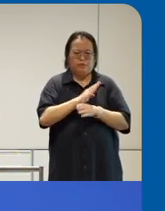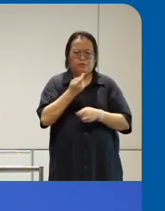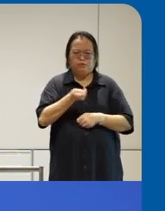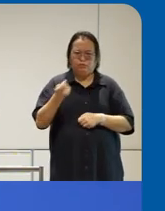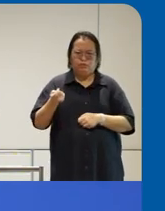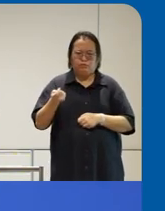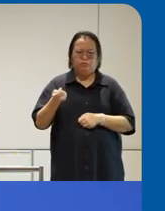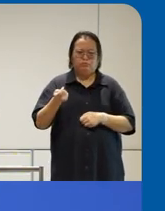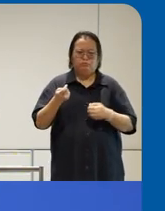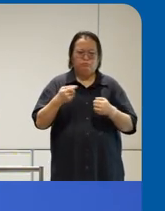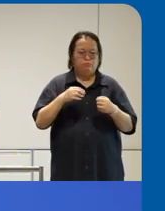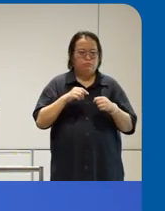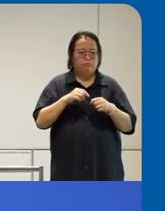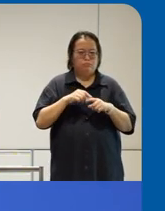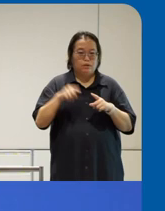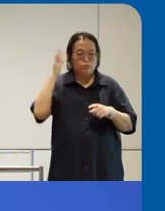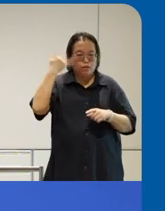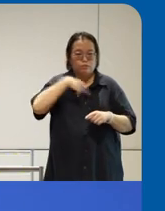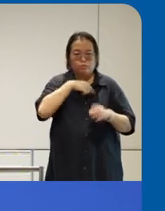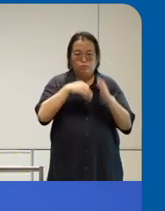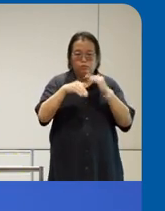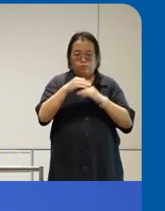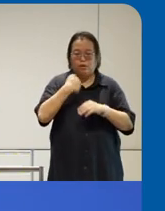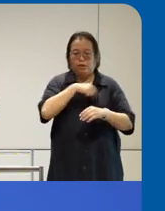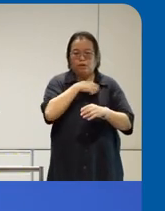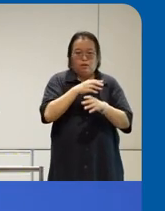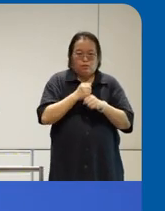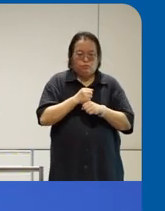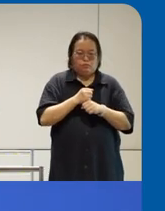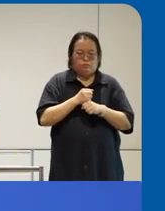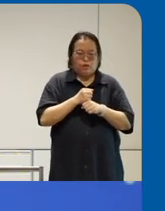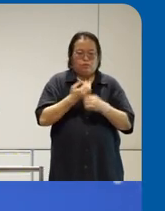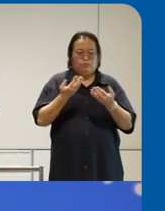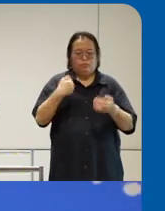build our own tool is first we want to make sure that we had an open- Source solution for people to